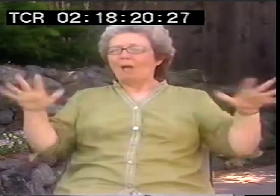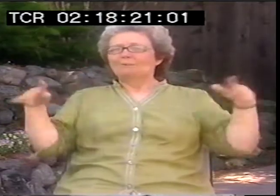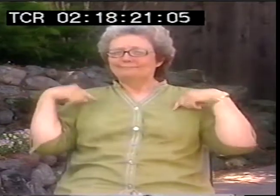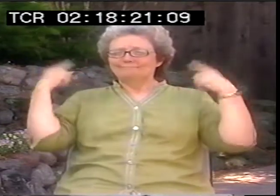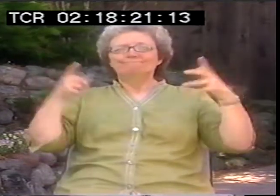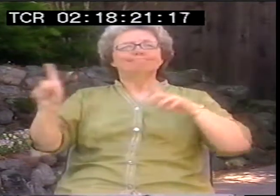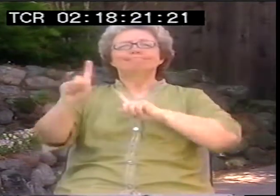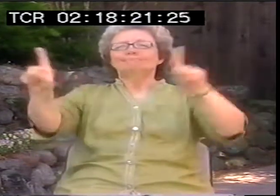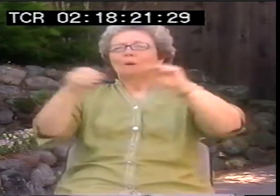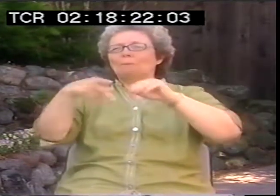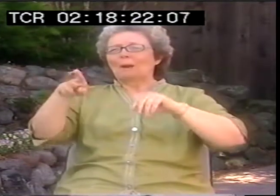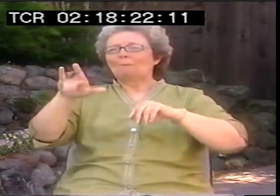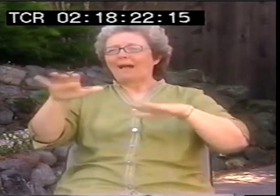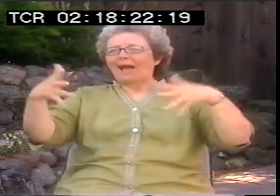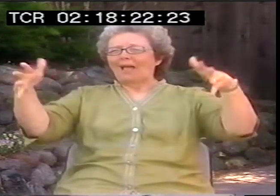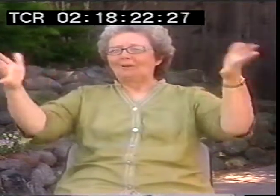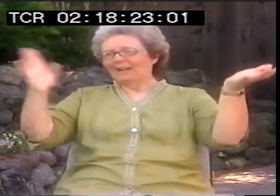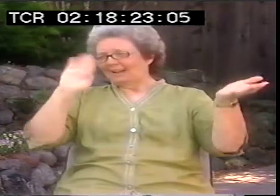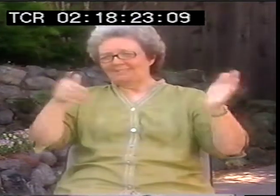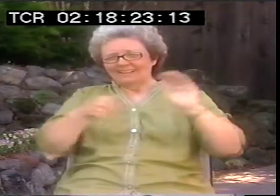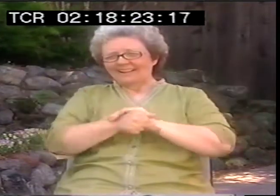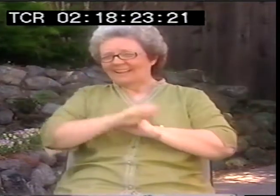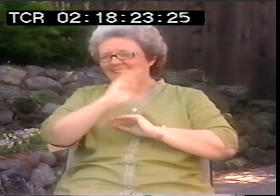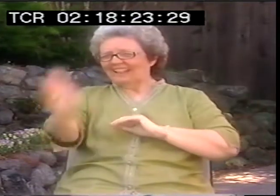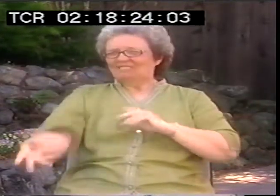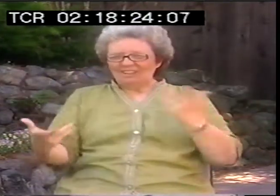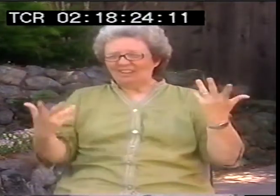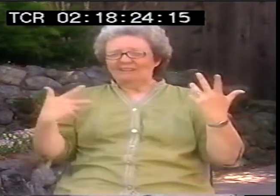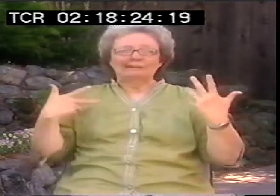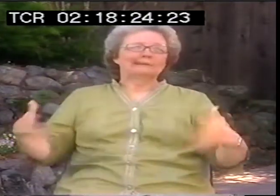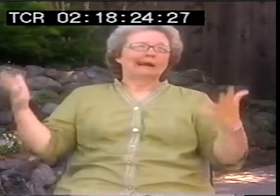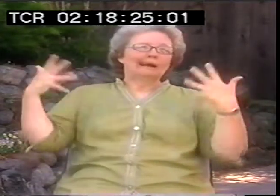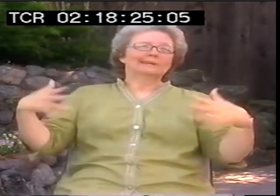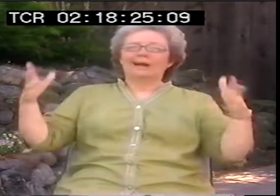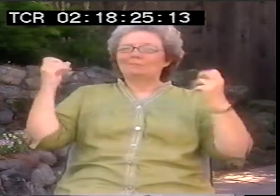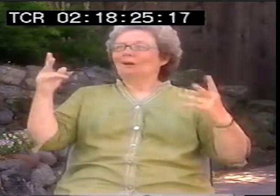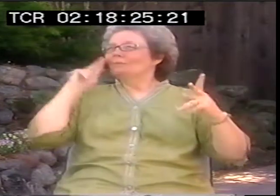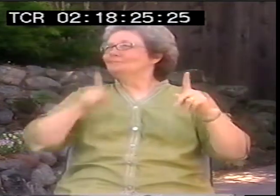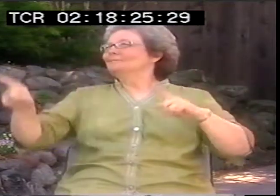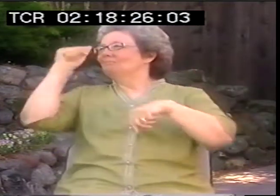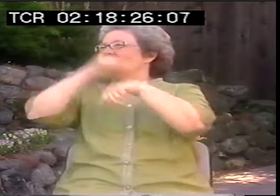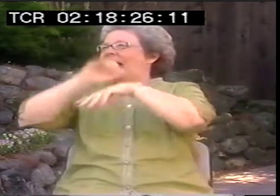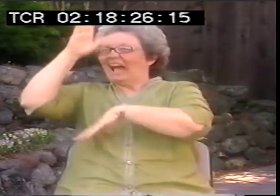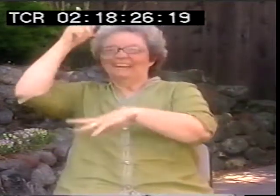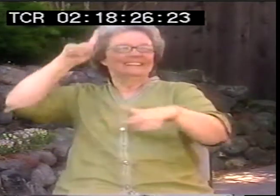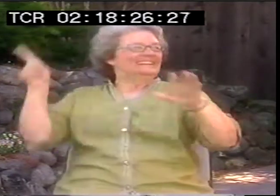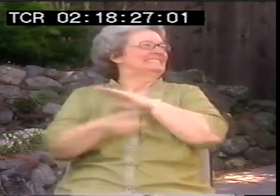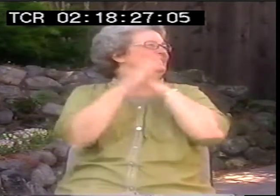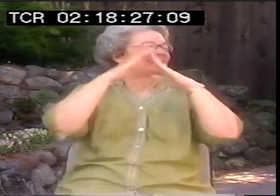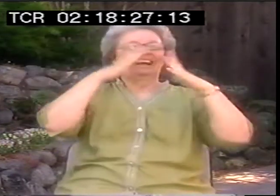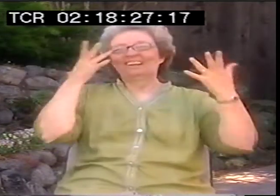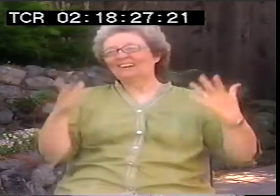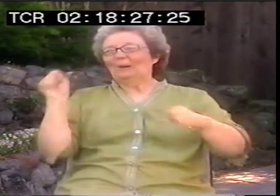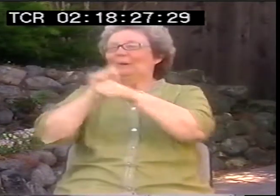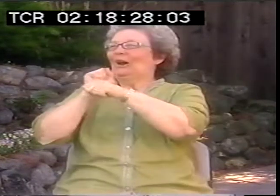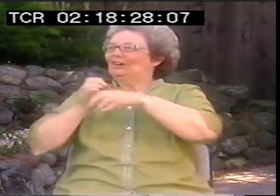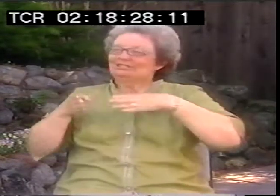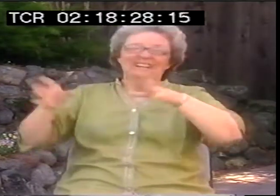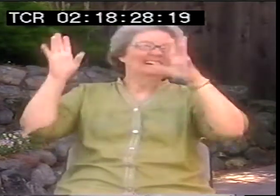Now deaf people had been out in the public forever. It's not like we'd ever been hidden away. We didn't have any worries. We hadn't been put in closets or anything.